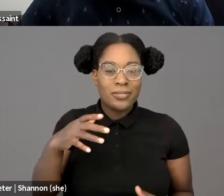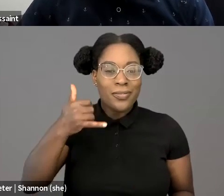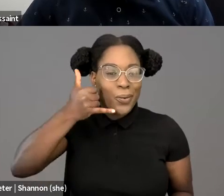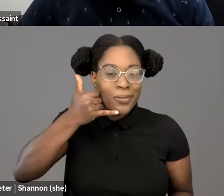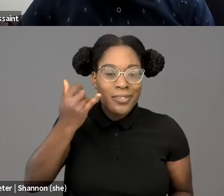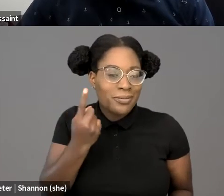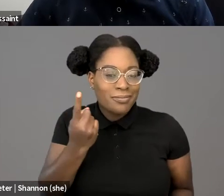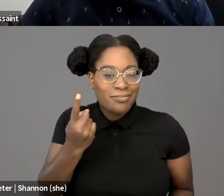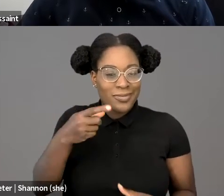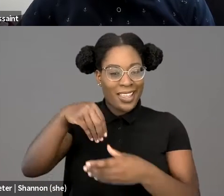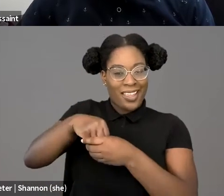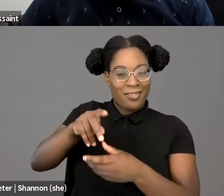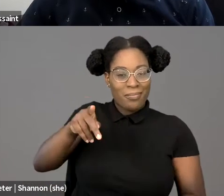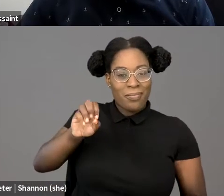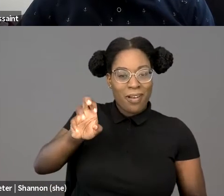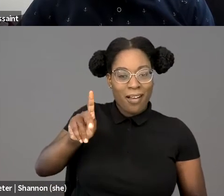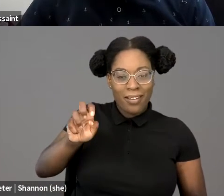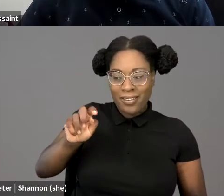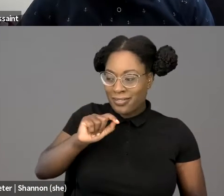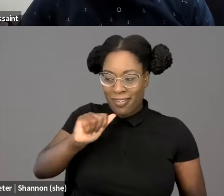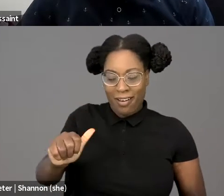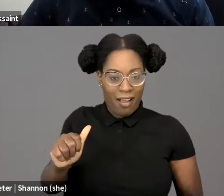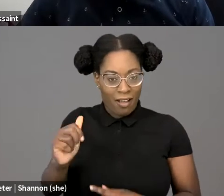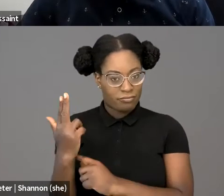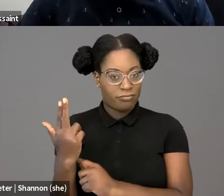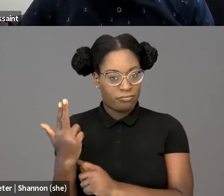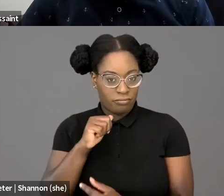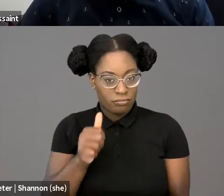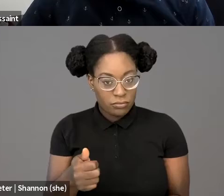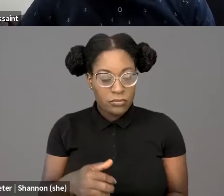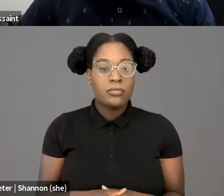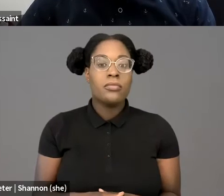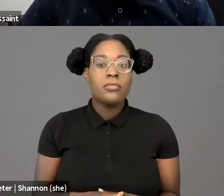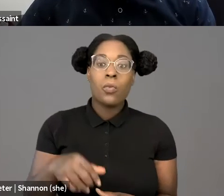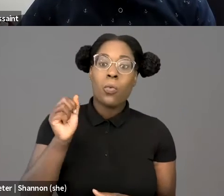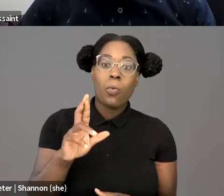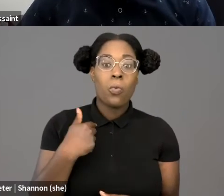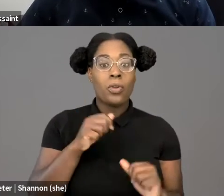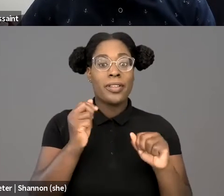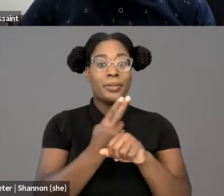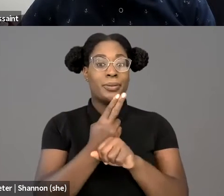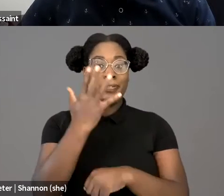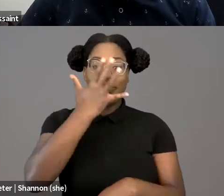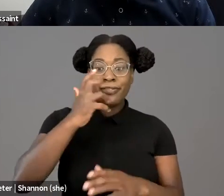with access to big data could tell the police that the Brown driver repeatedly circling the block,